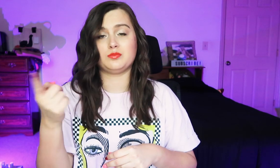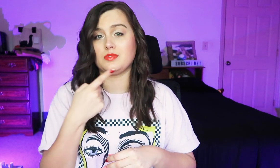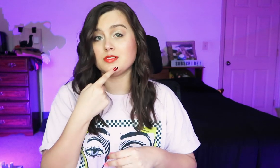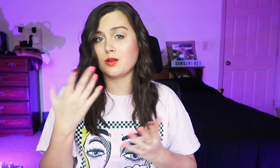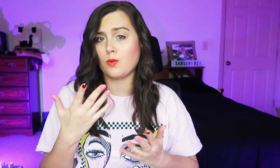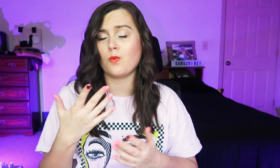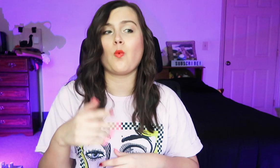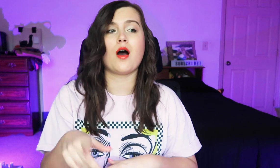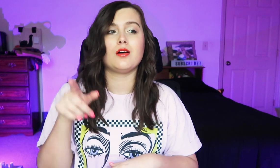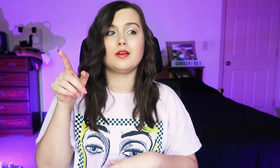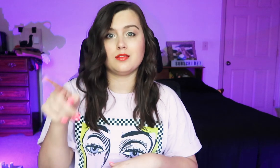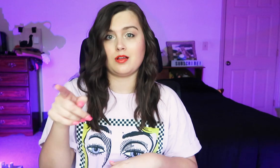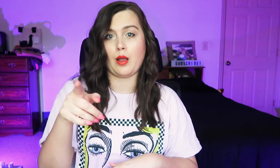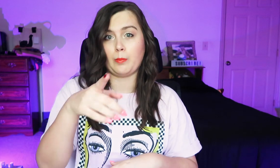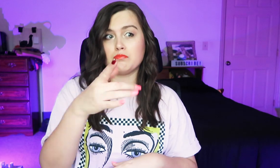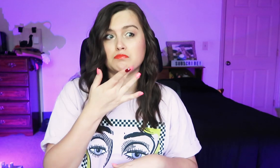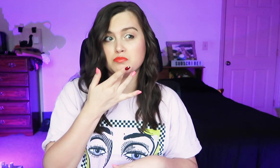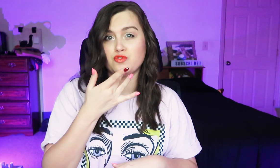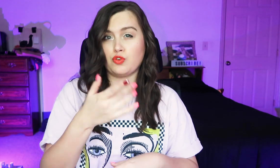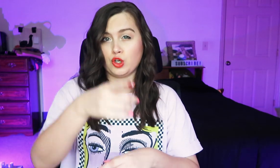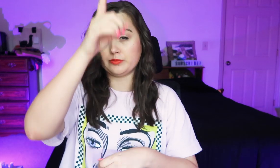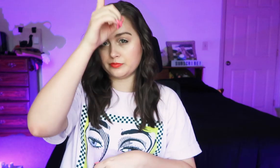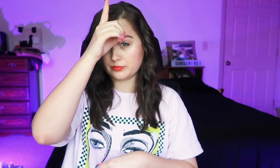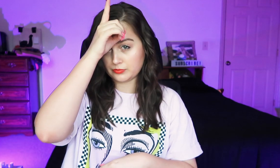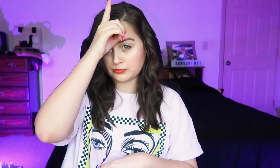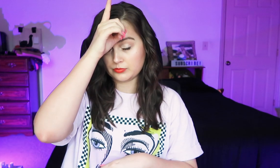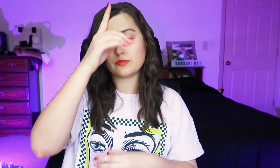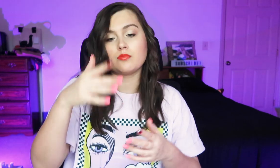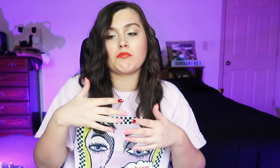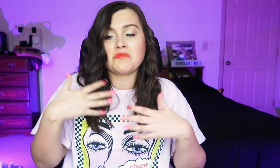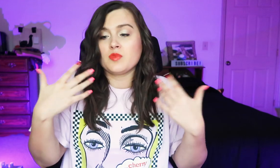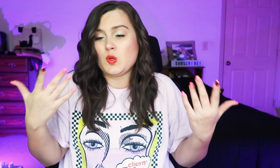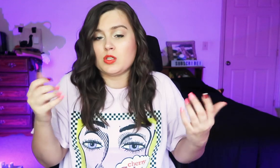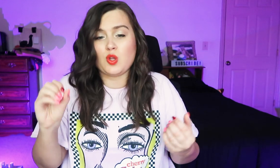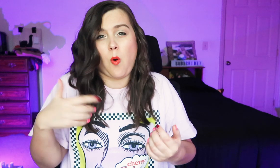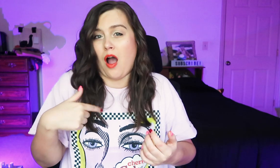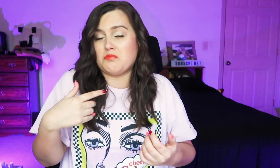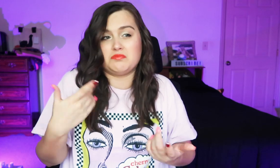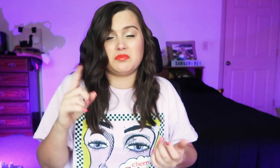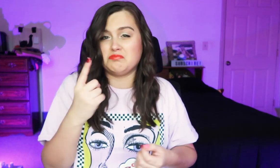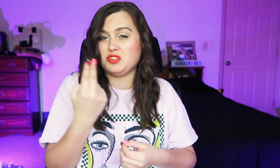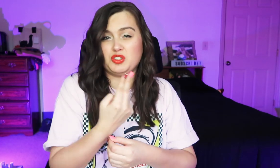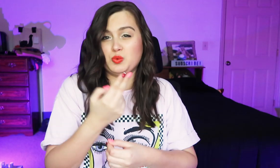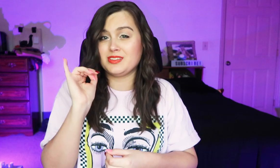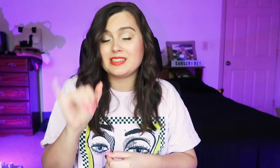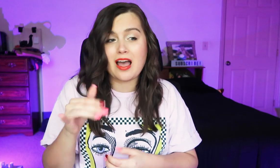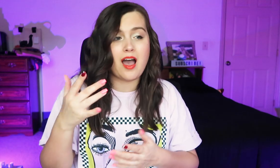They said they prefer this sign. So I'll use that.